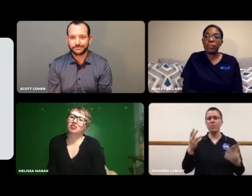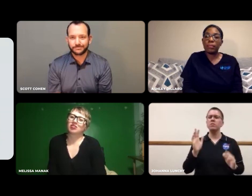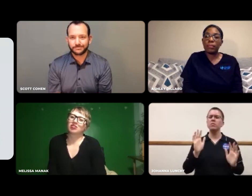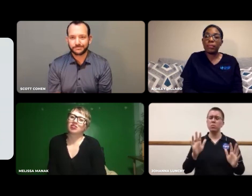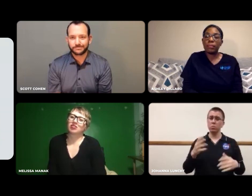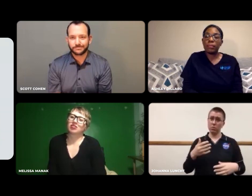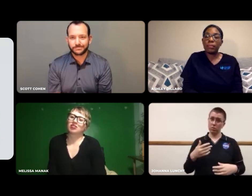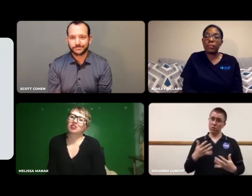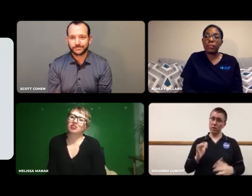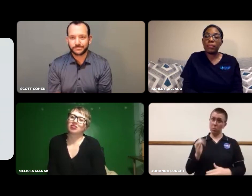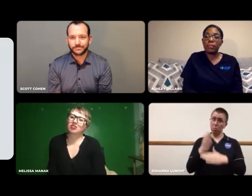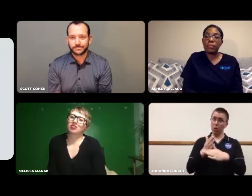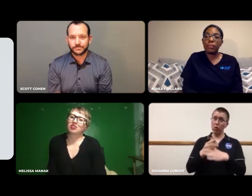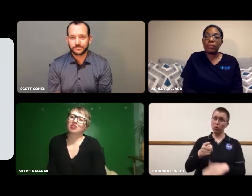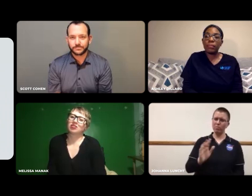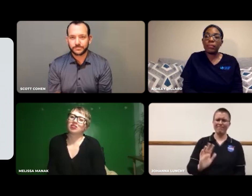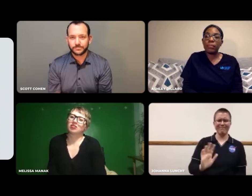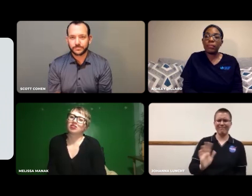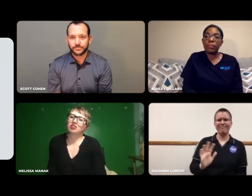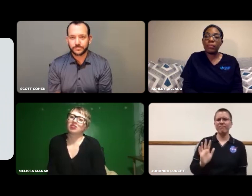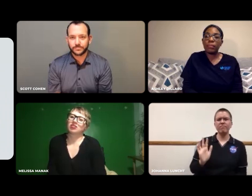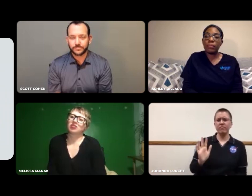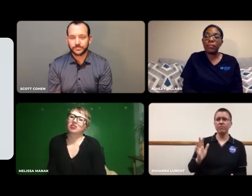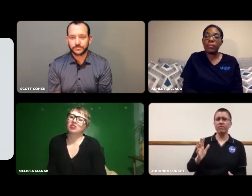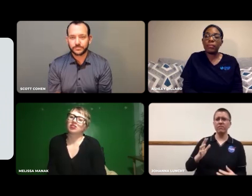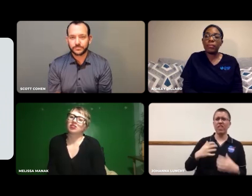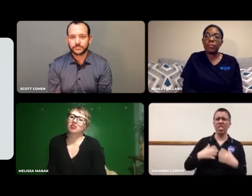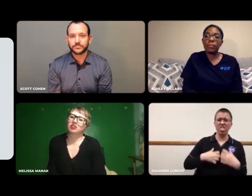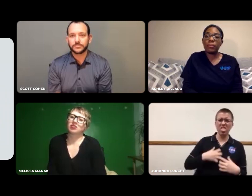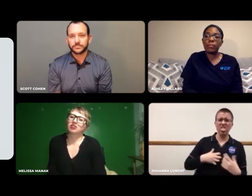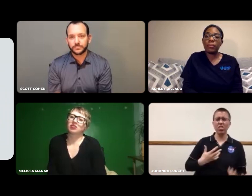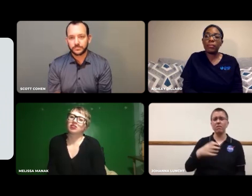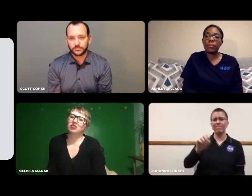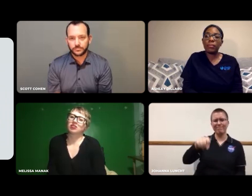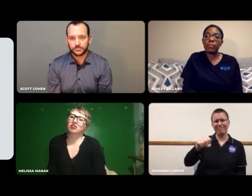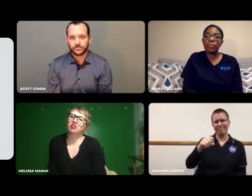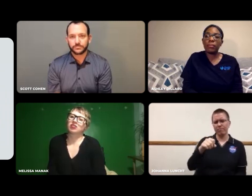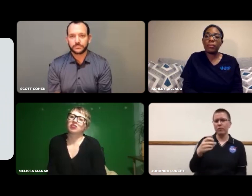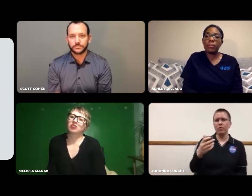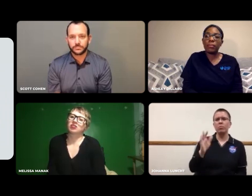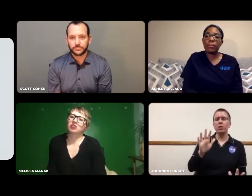Don't let that bother you. Yes, it's unsettling.